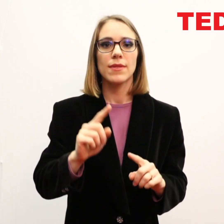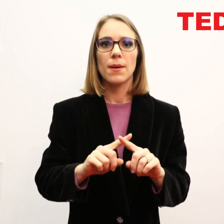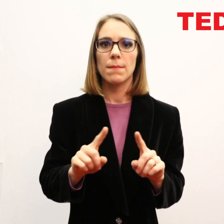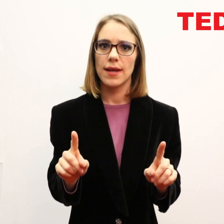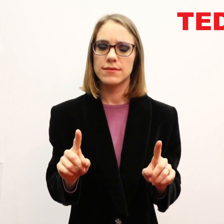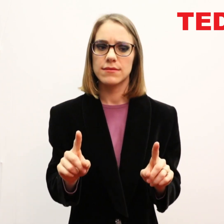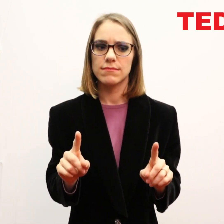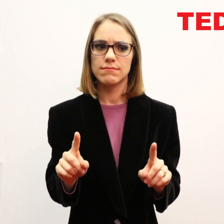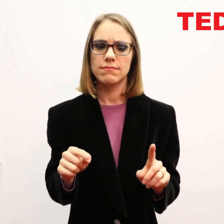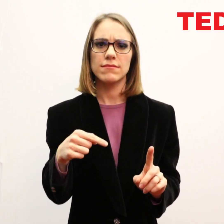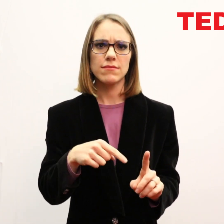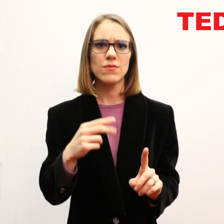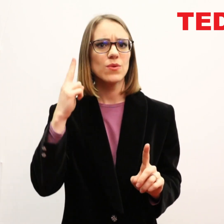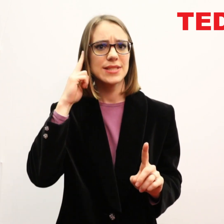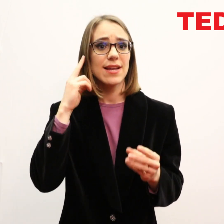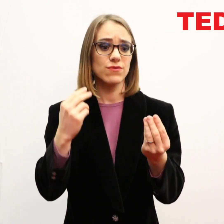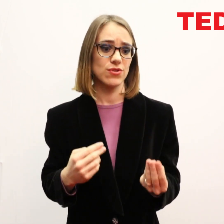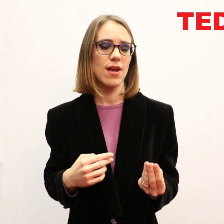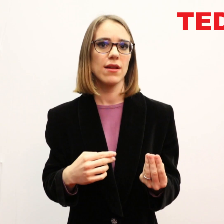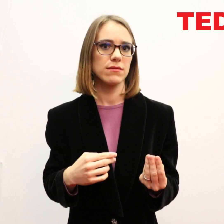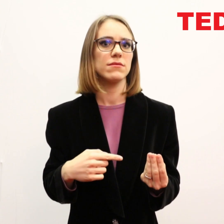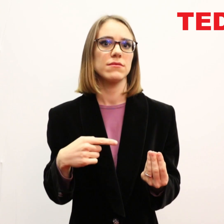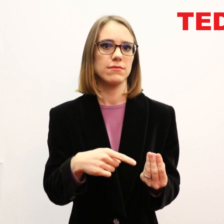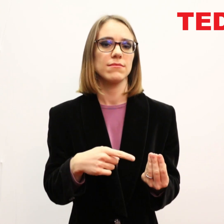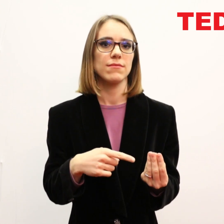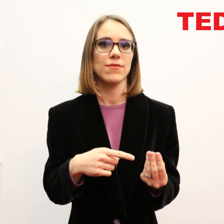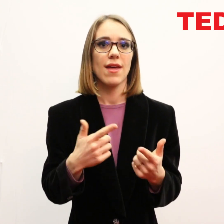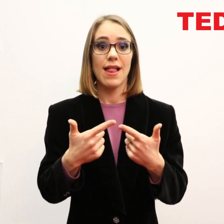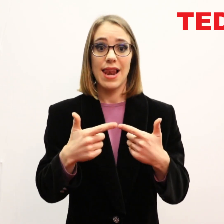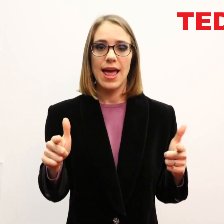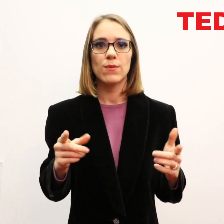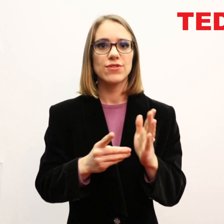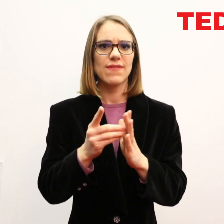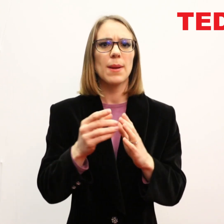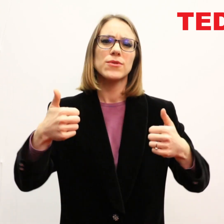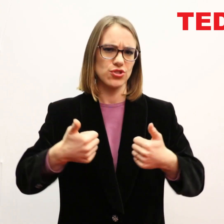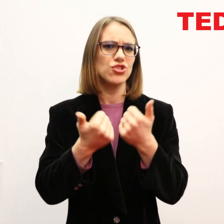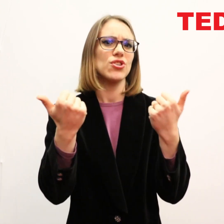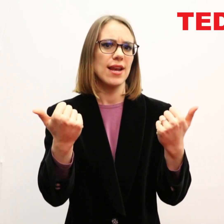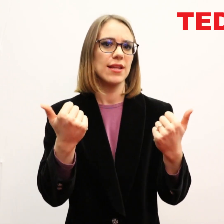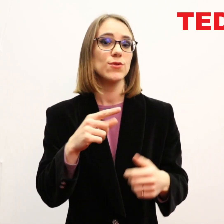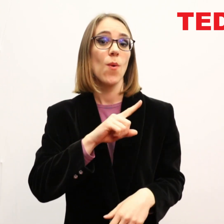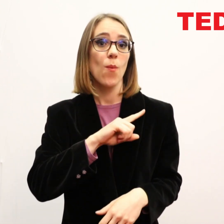But for a deaf child, language development and acquisition is a challenge